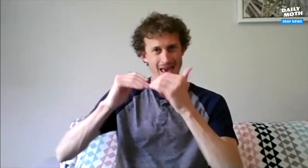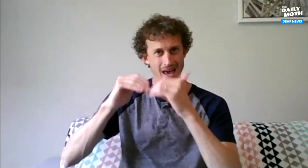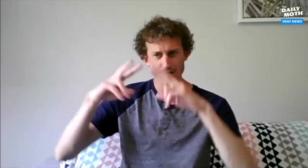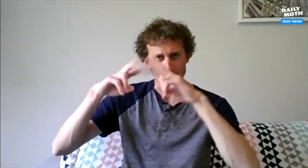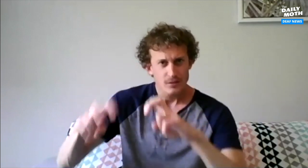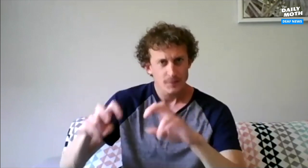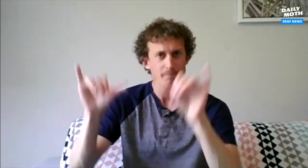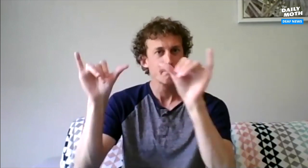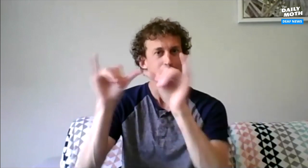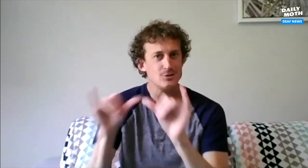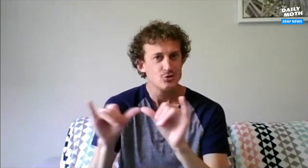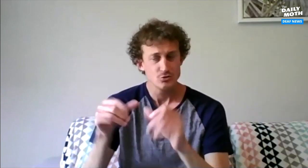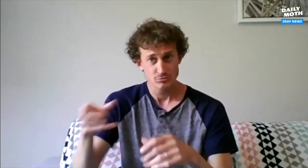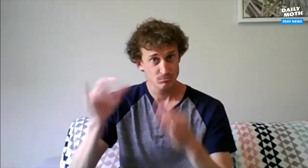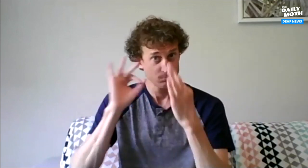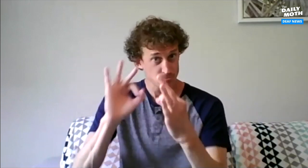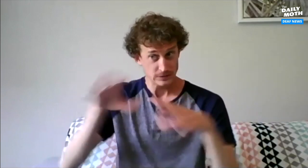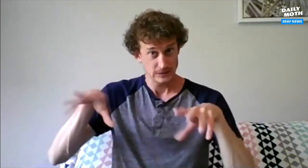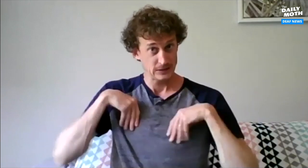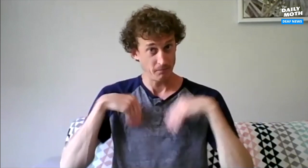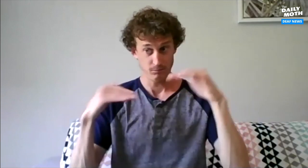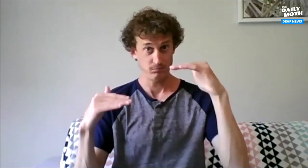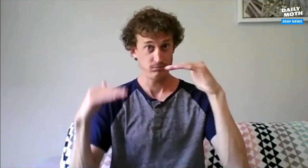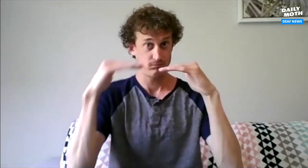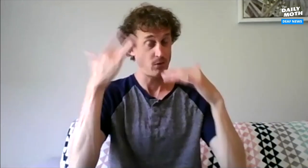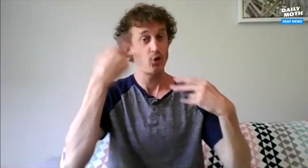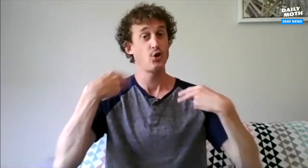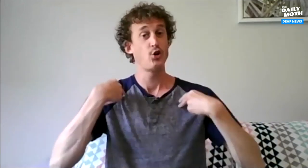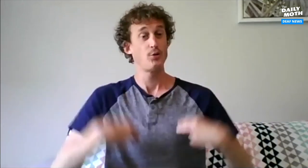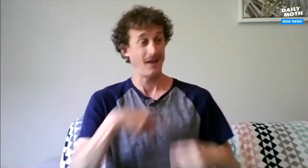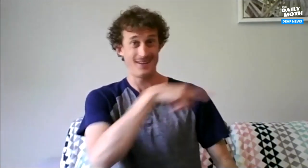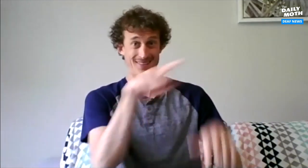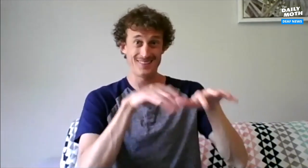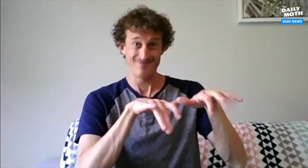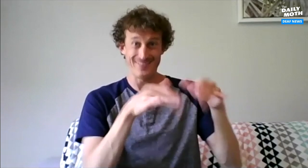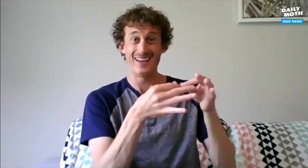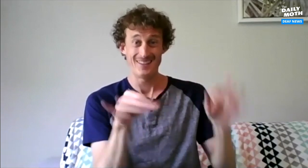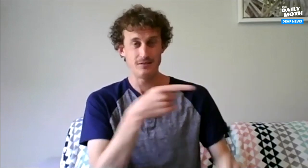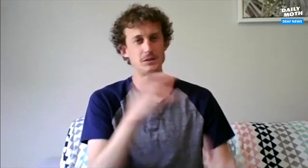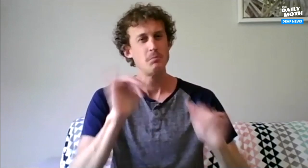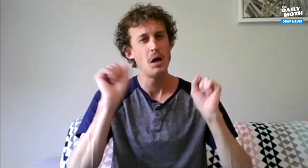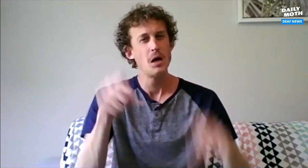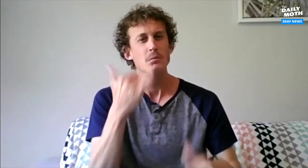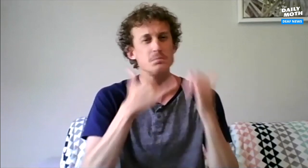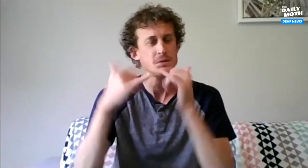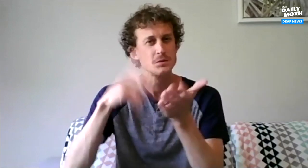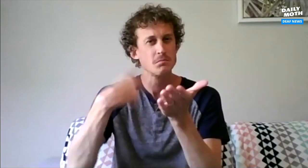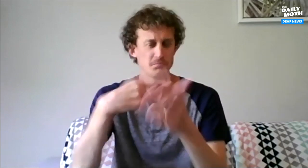how to analyze and measure the data. Would it be acceptable and up to their standards? If it was a human doing the captioning, they could still make mistakes sometimes.